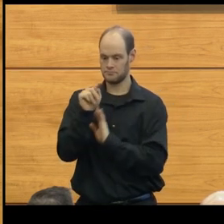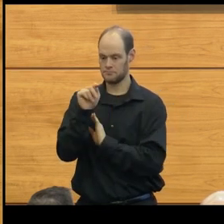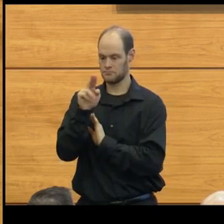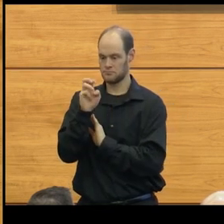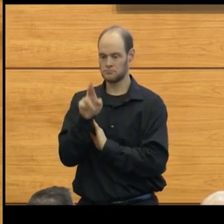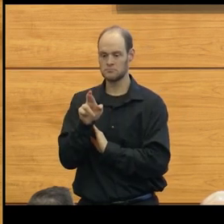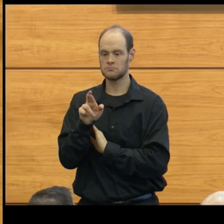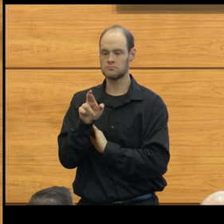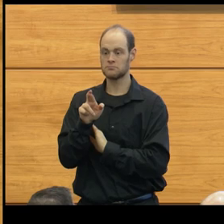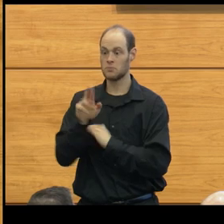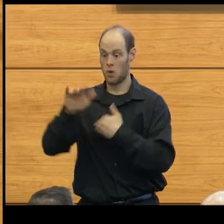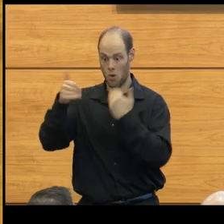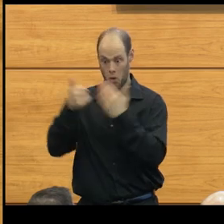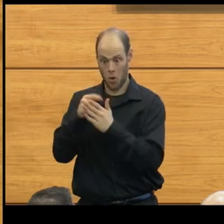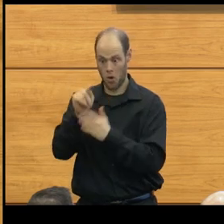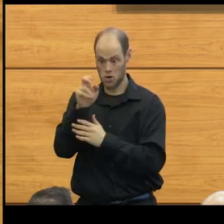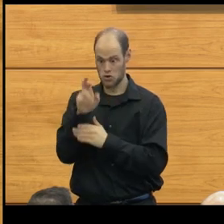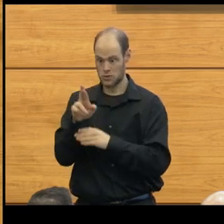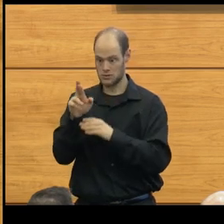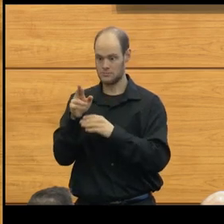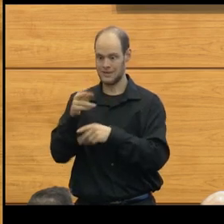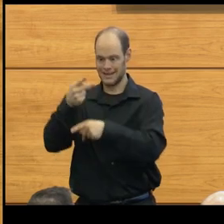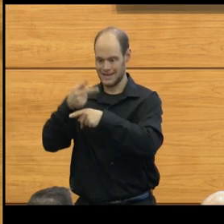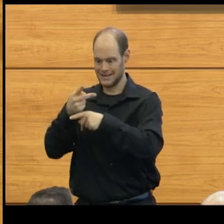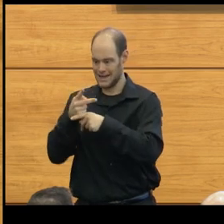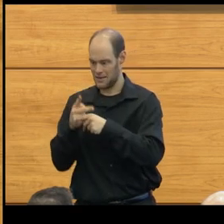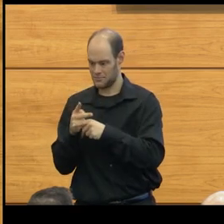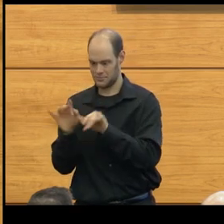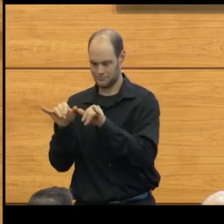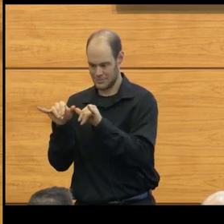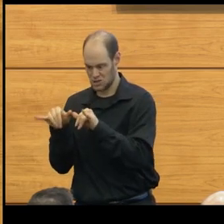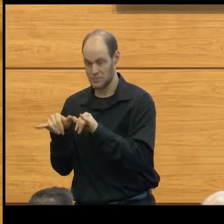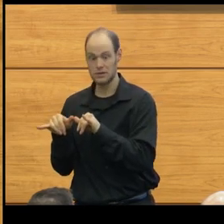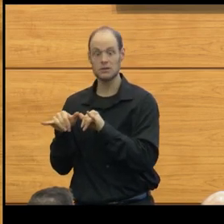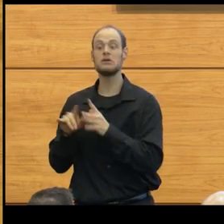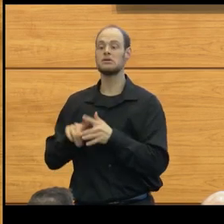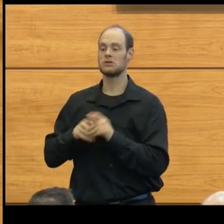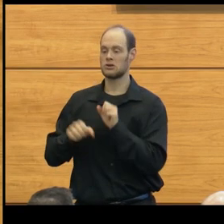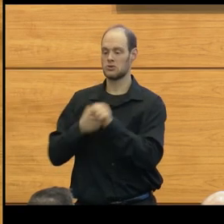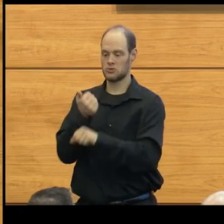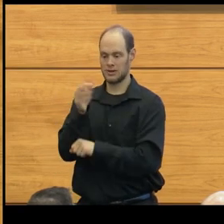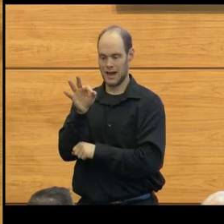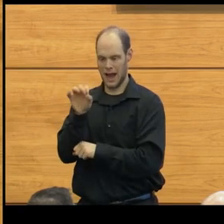Taking out every tumor, we made sure that we kept specimens. We did that starting back in the early 90s.